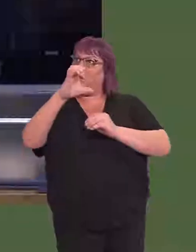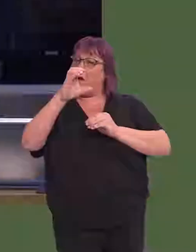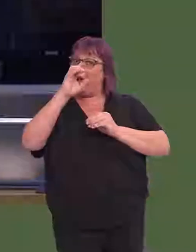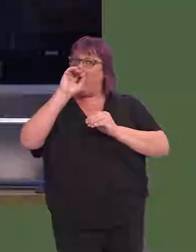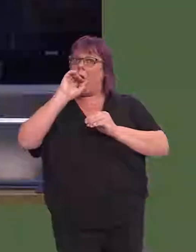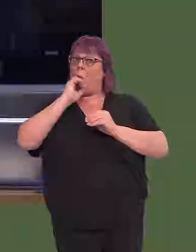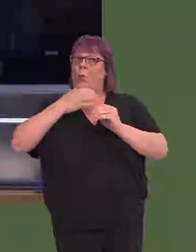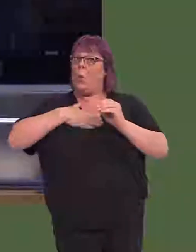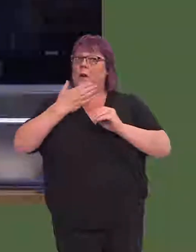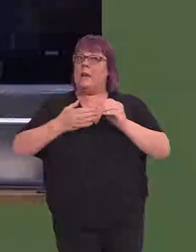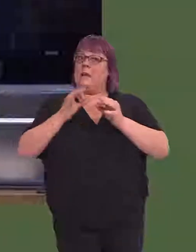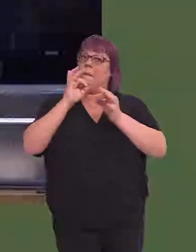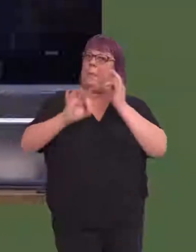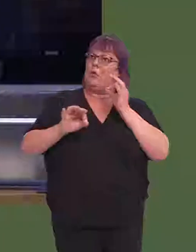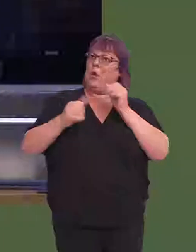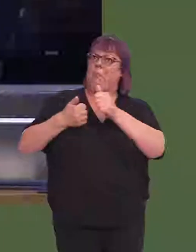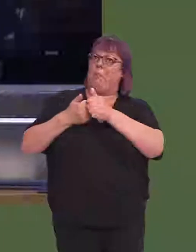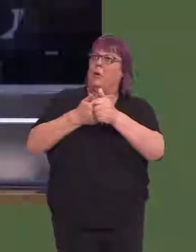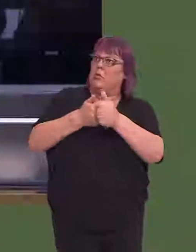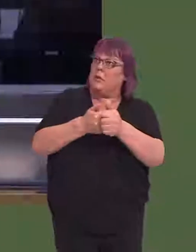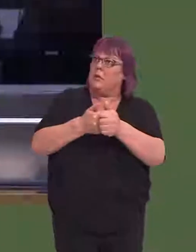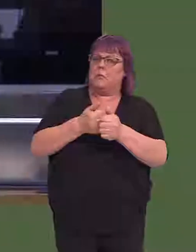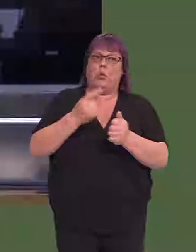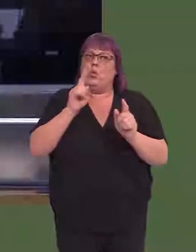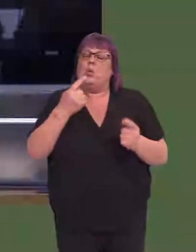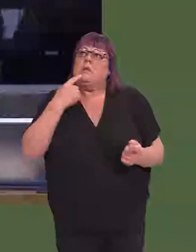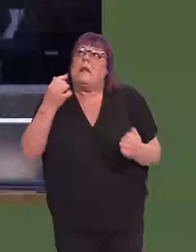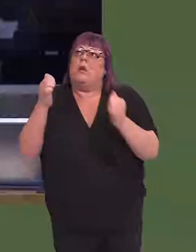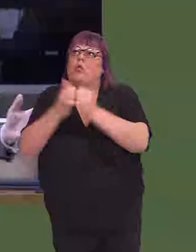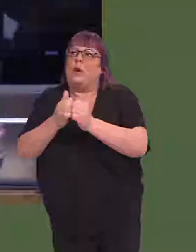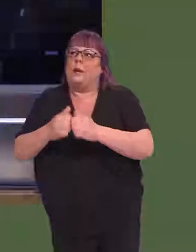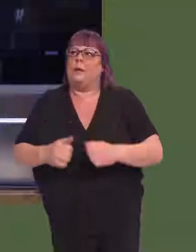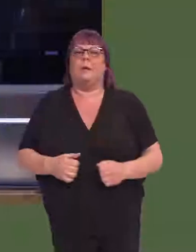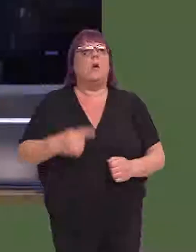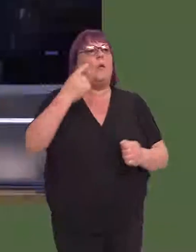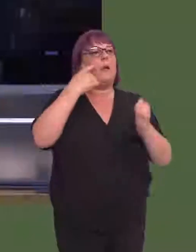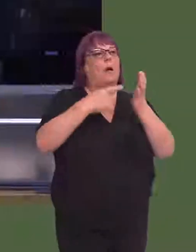The Tawel Fan report referred to the difficulties involved in the creation of Betsi Cadwaladr